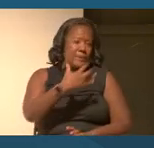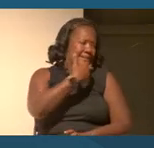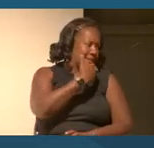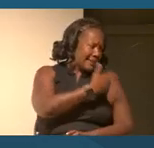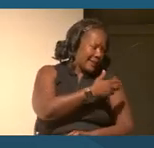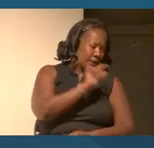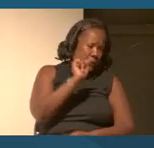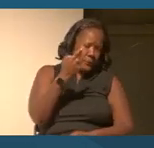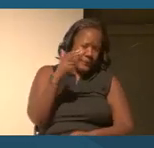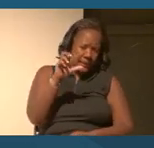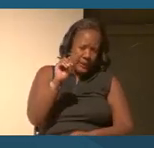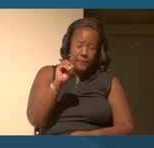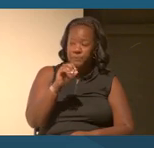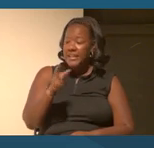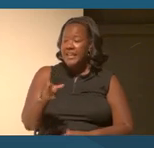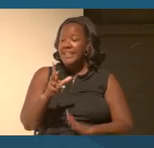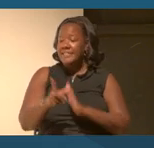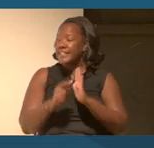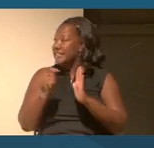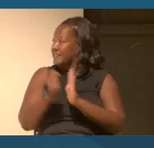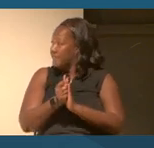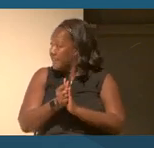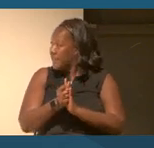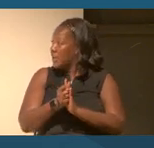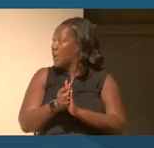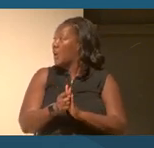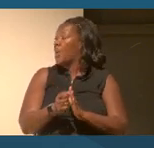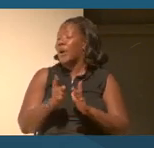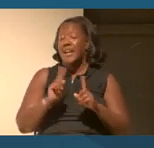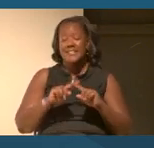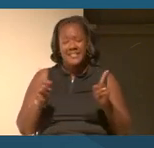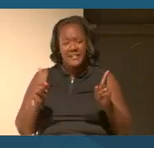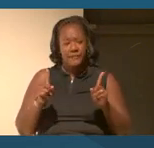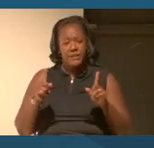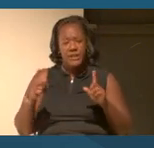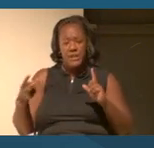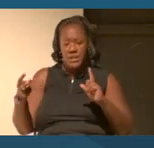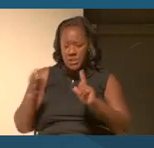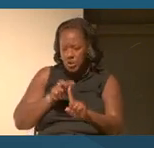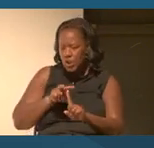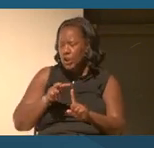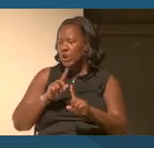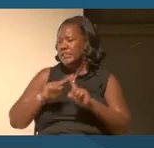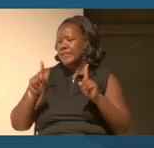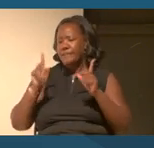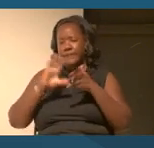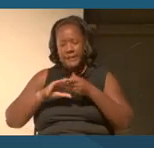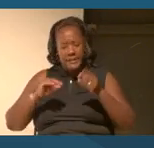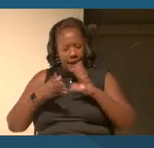And this video, as you know, takes a slightly different turn, a different narration and